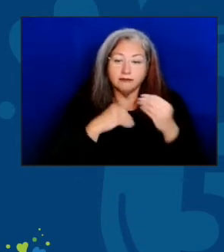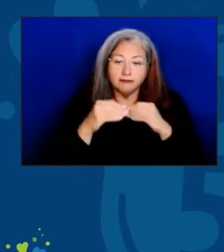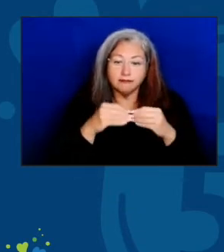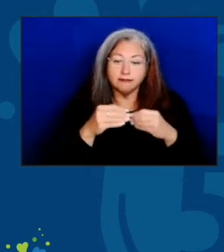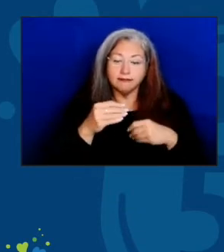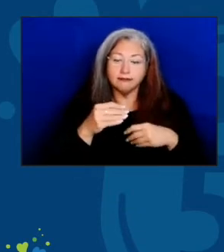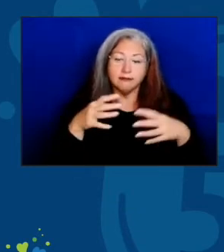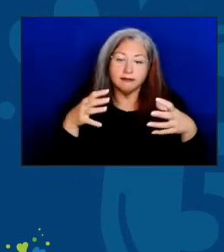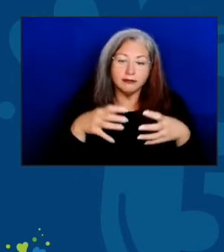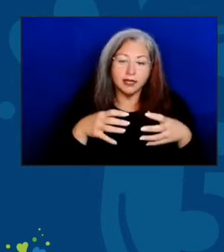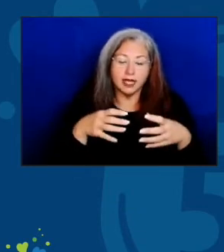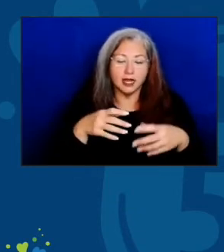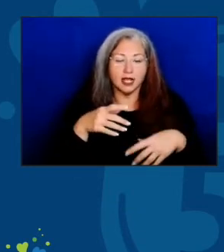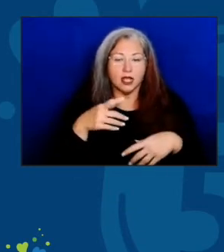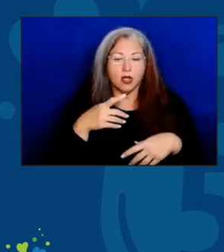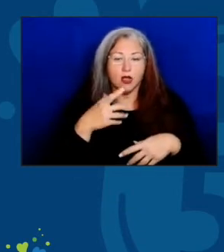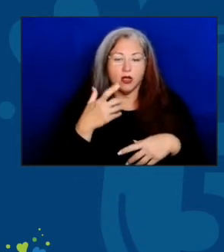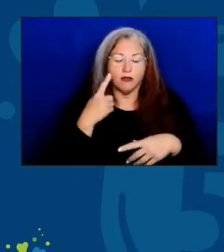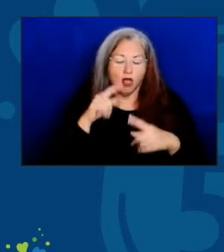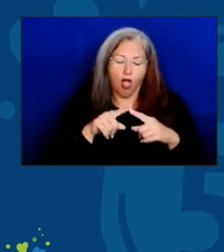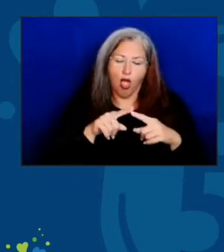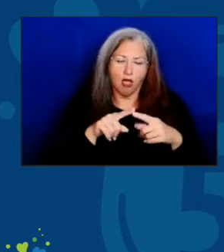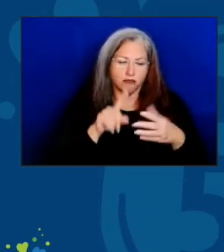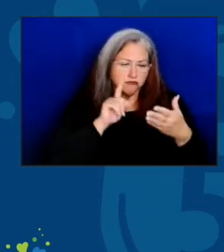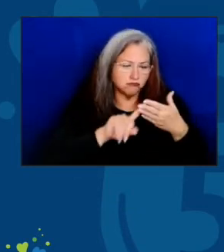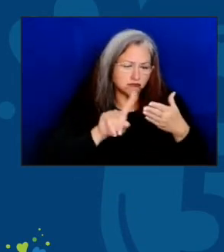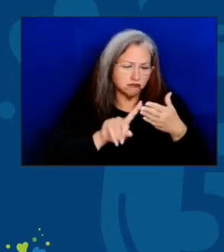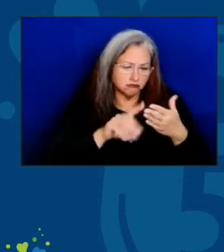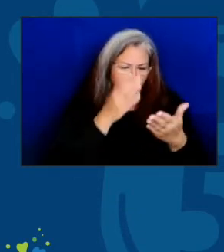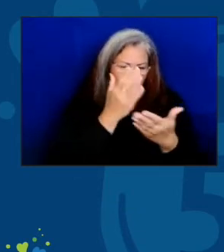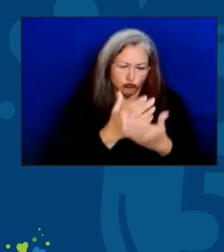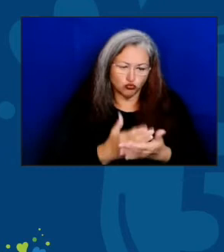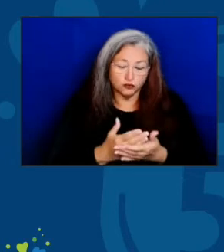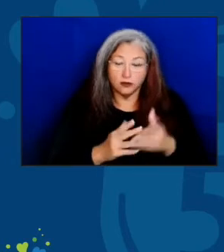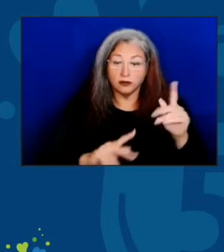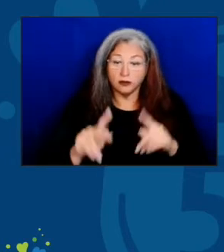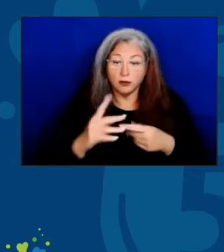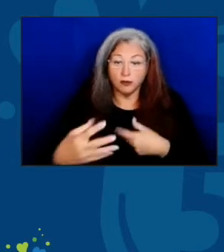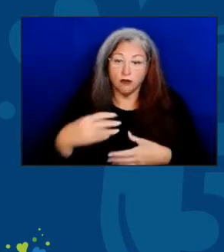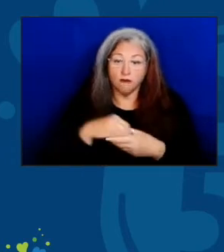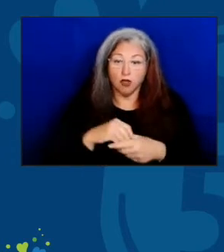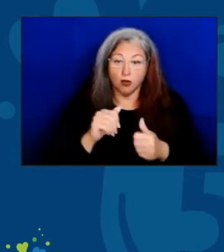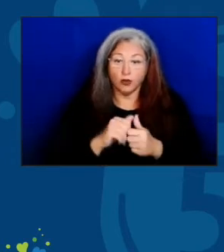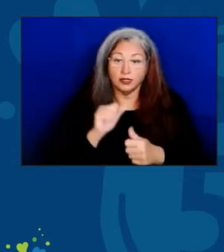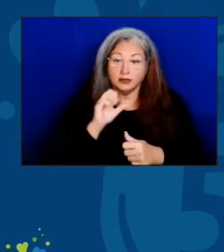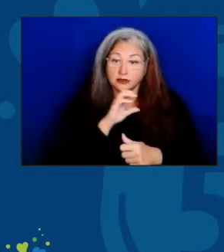it was based on empirical studies that showed people who engaged in the Senior Nutrition Programs